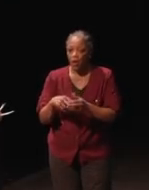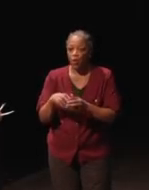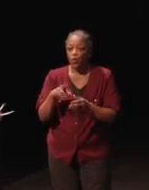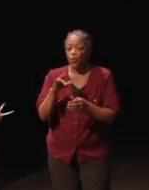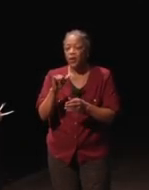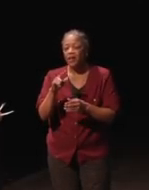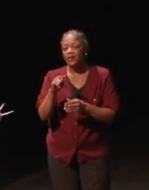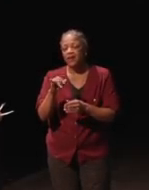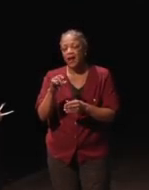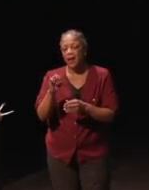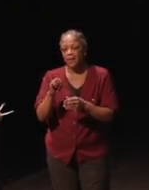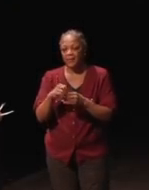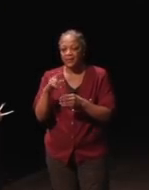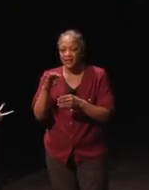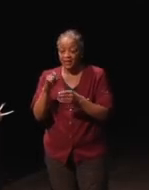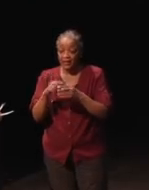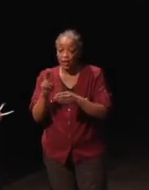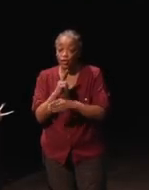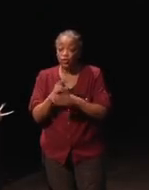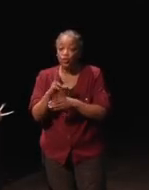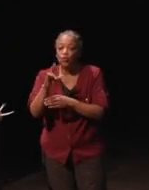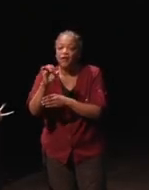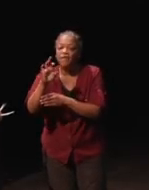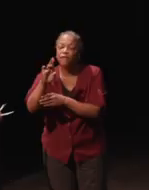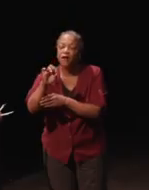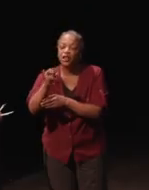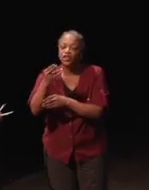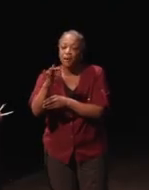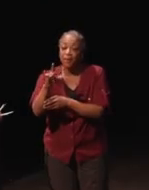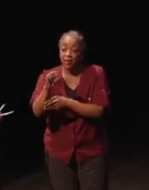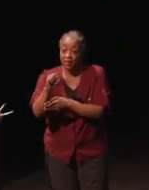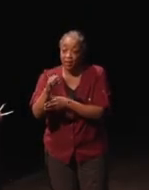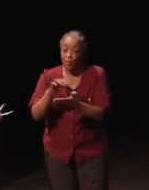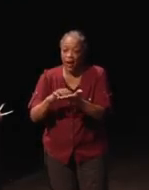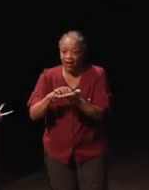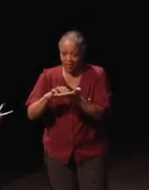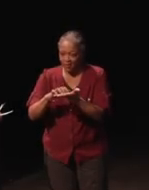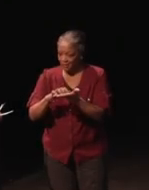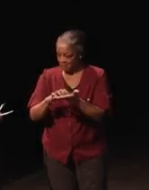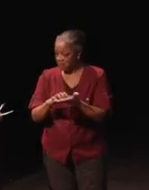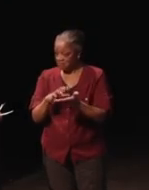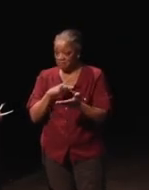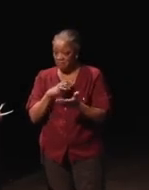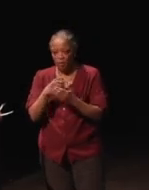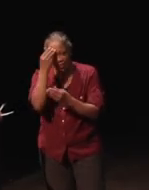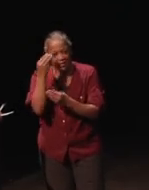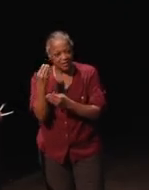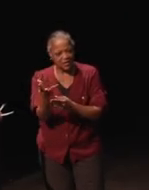used with a refreshable braille. So, I want to let you know this because I just want to get the word out,